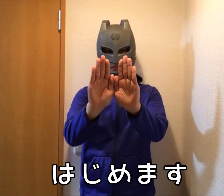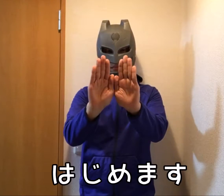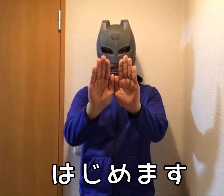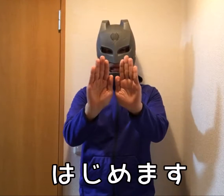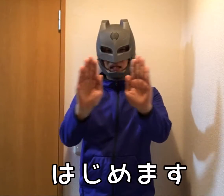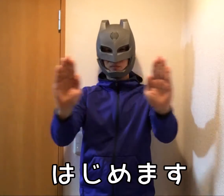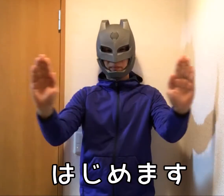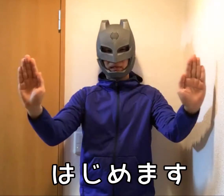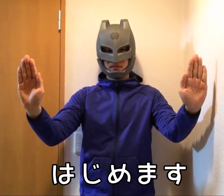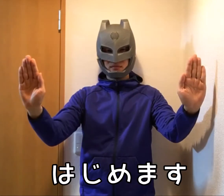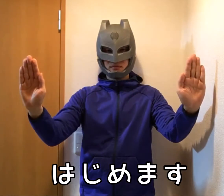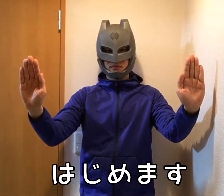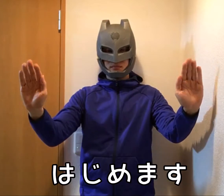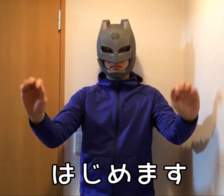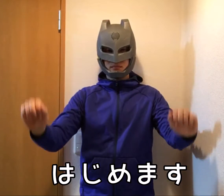Let's start